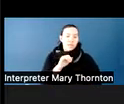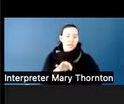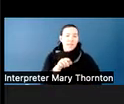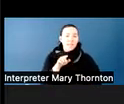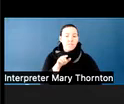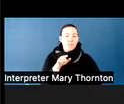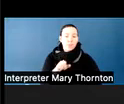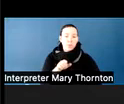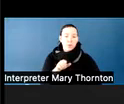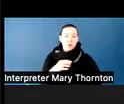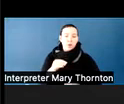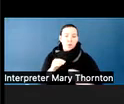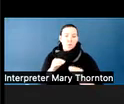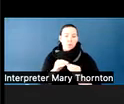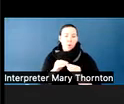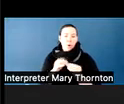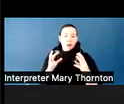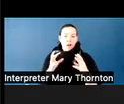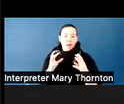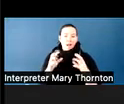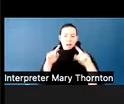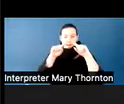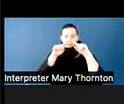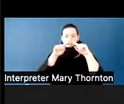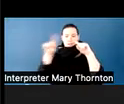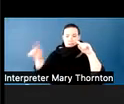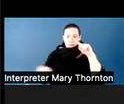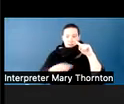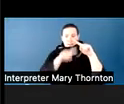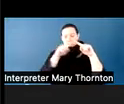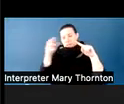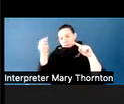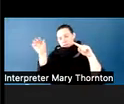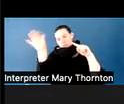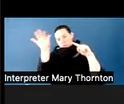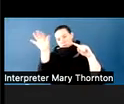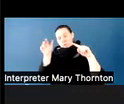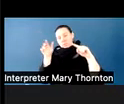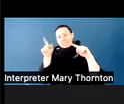this person might need more support around the sensory environment. Maybe they have lots of sensory sensitivities,